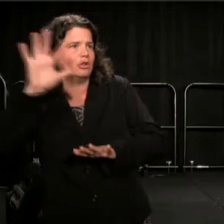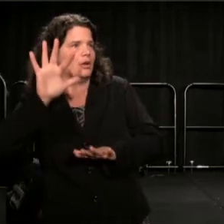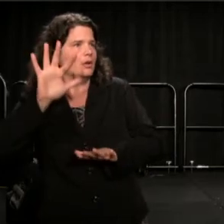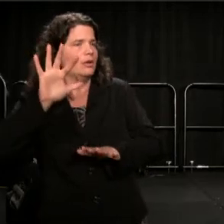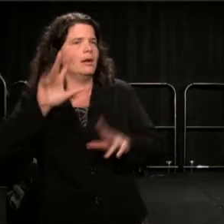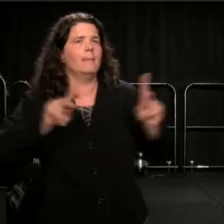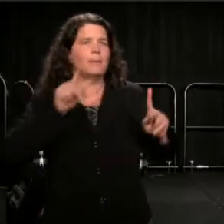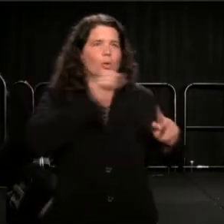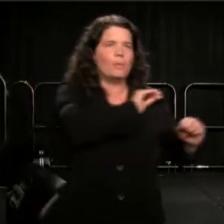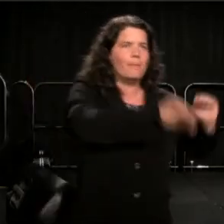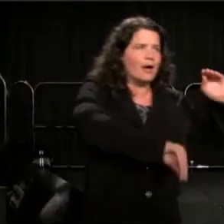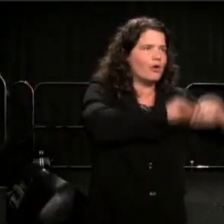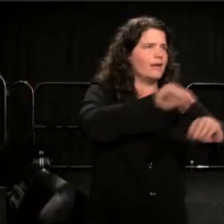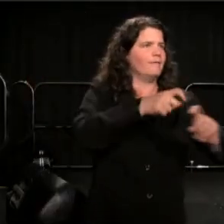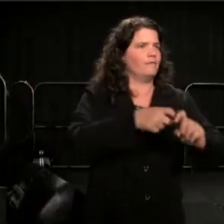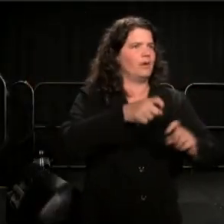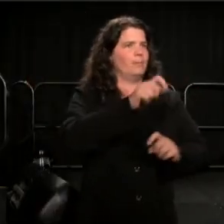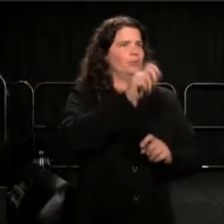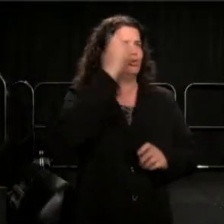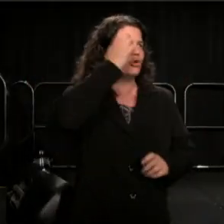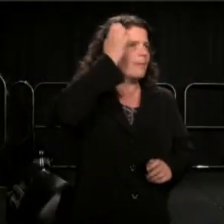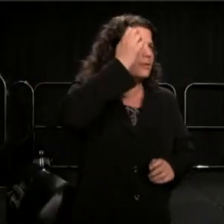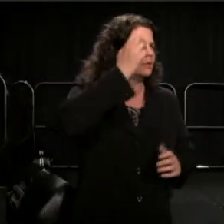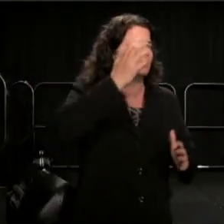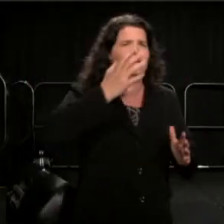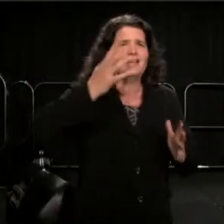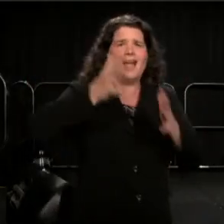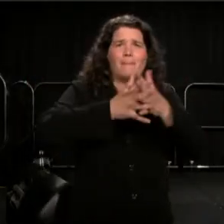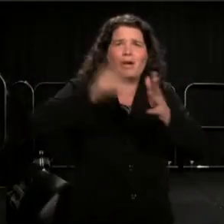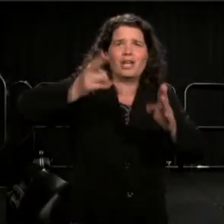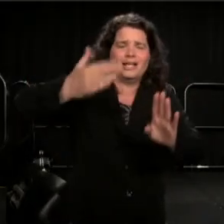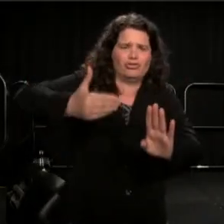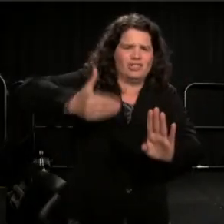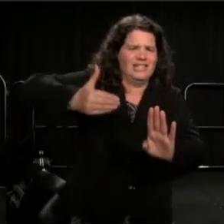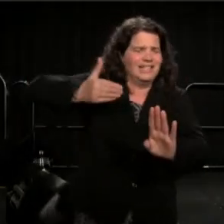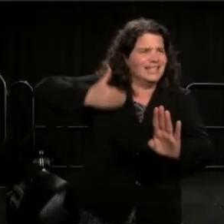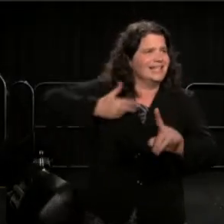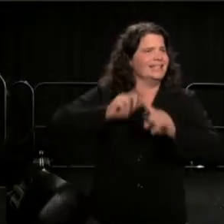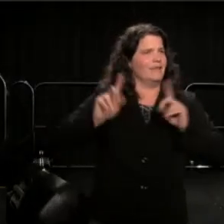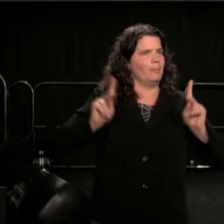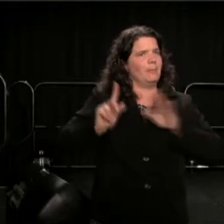throughout American history, running from genocides, or poverty or dogmas.